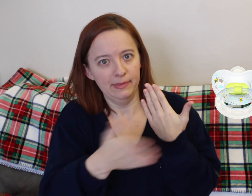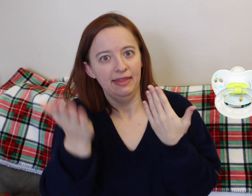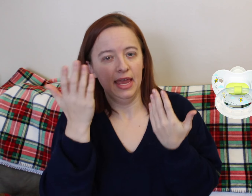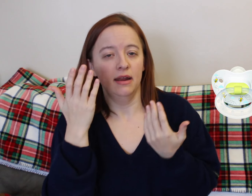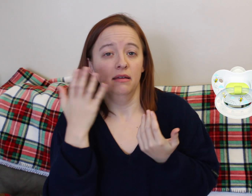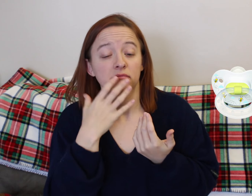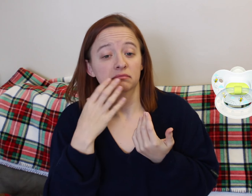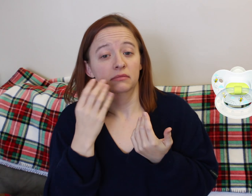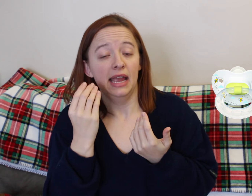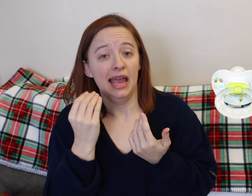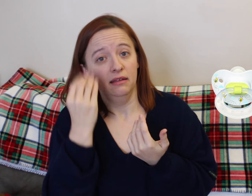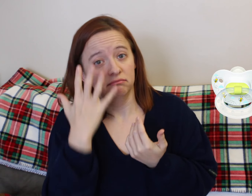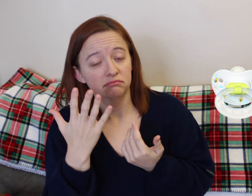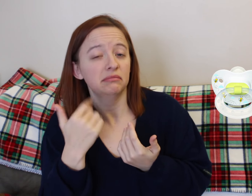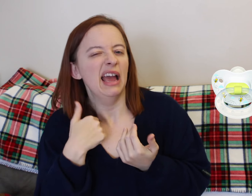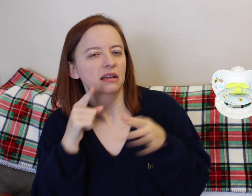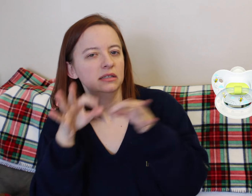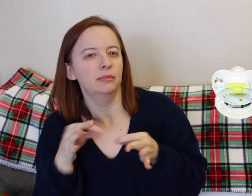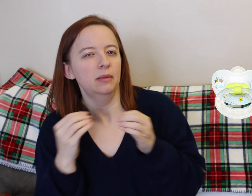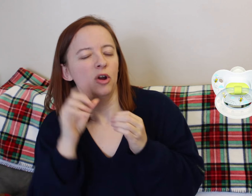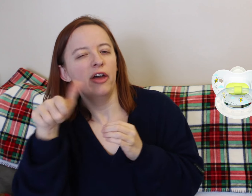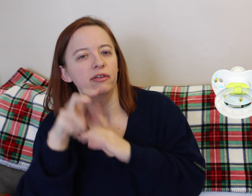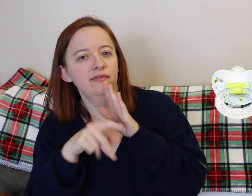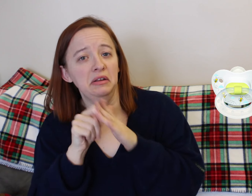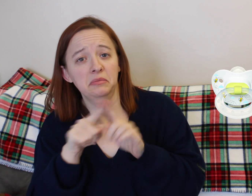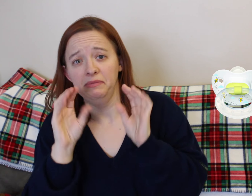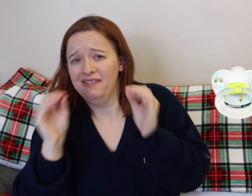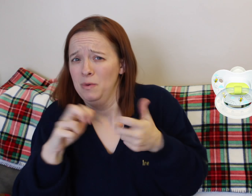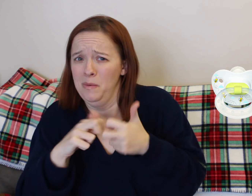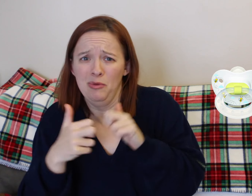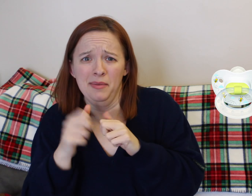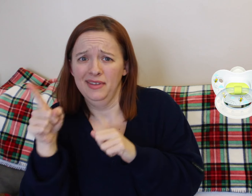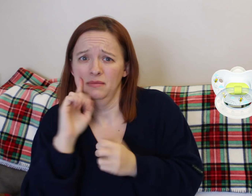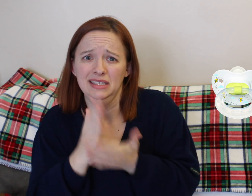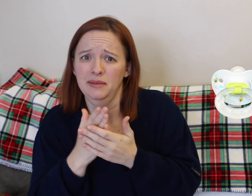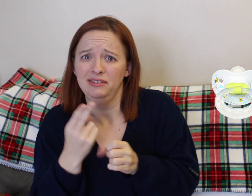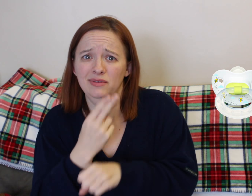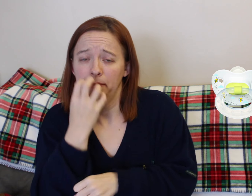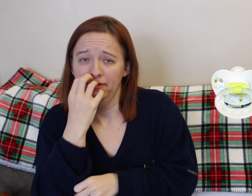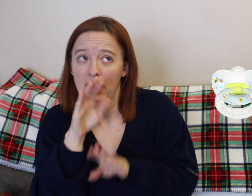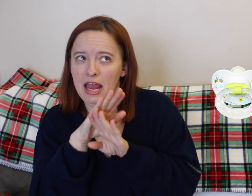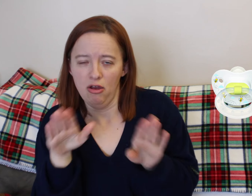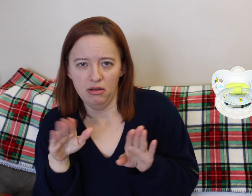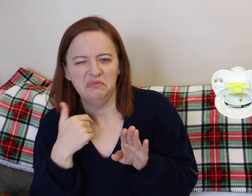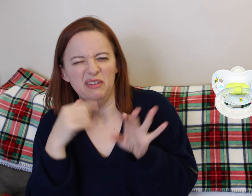Um, I know that can be controversial to use it or not to use it. So again, that's your decision on what to do.